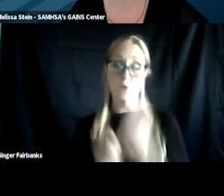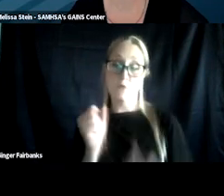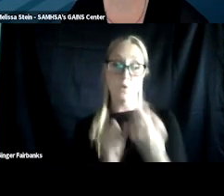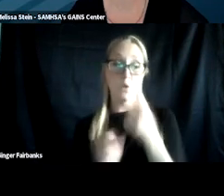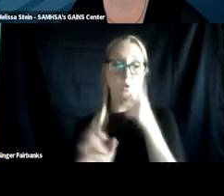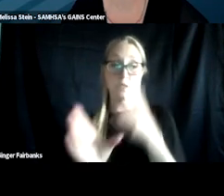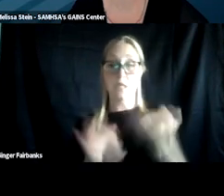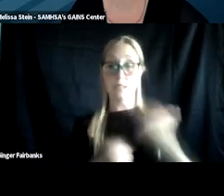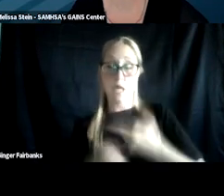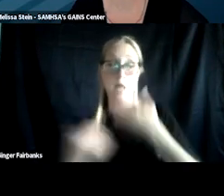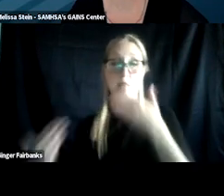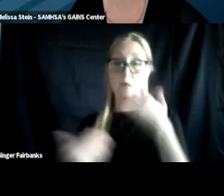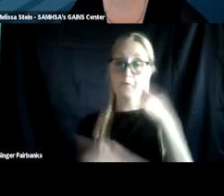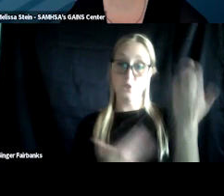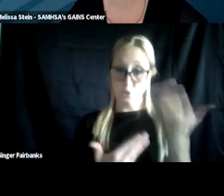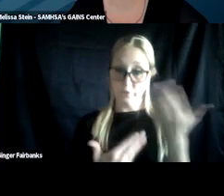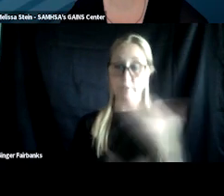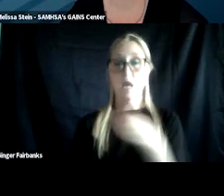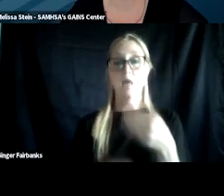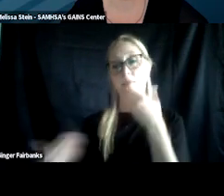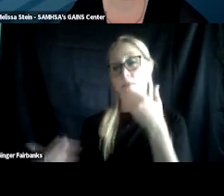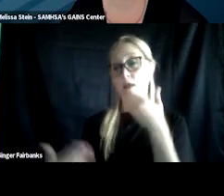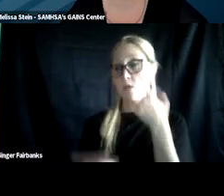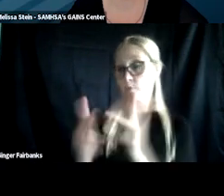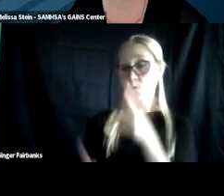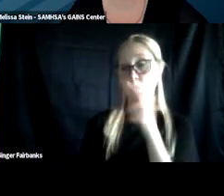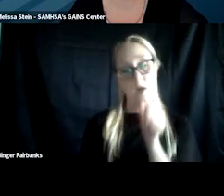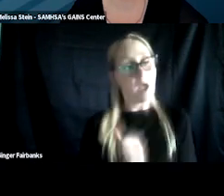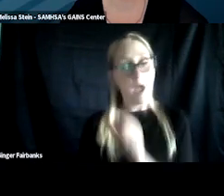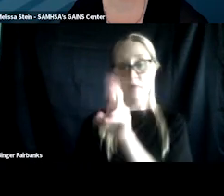Thank you for your service and thank you to those that aren't veterans, but made it a priority today